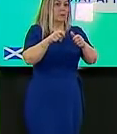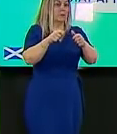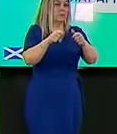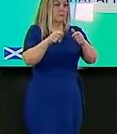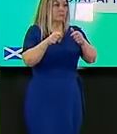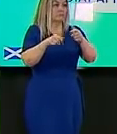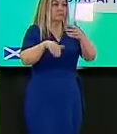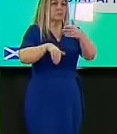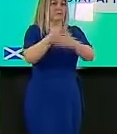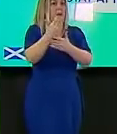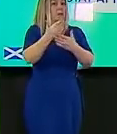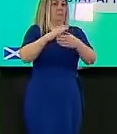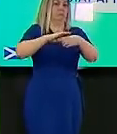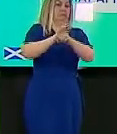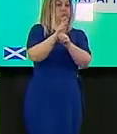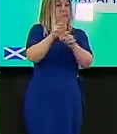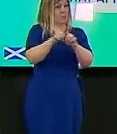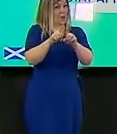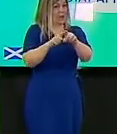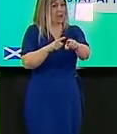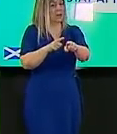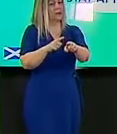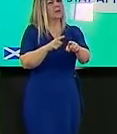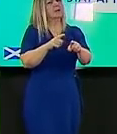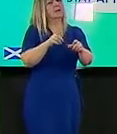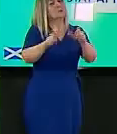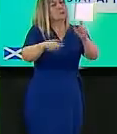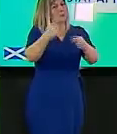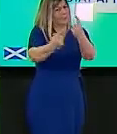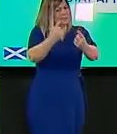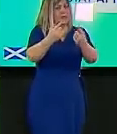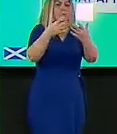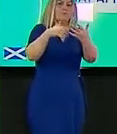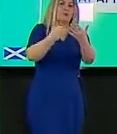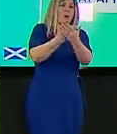they be contacting the authorities themselves or should they just be waiting i suppose to be to